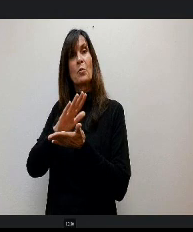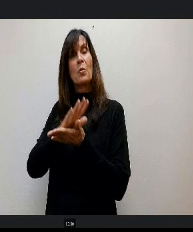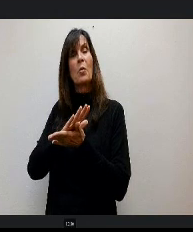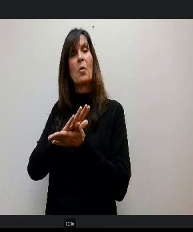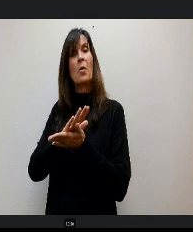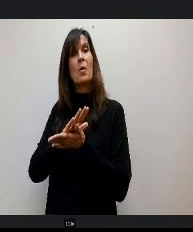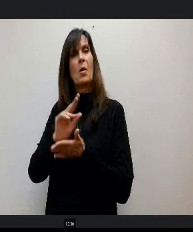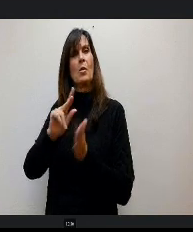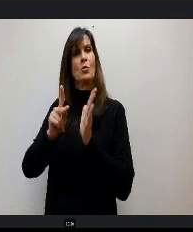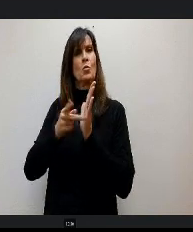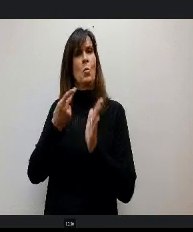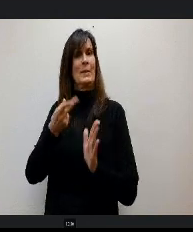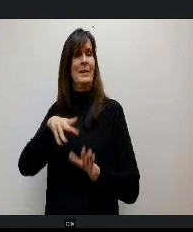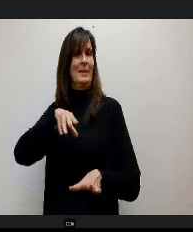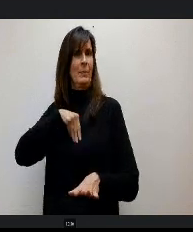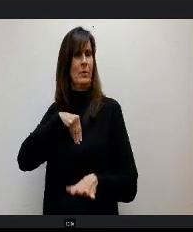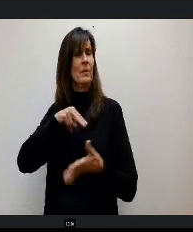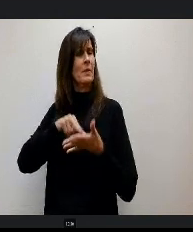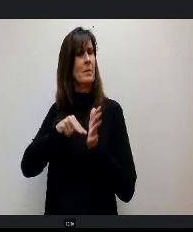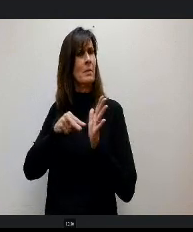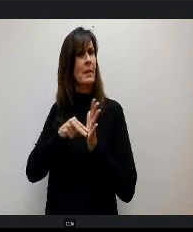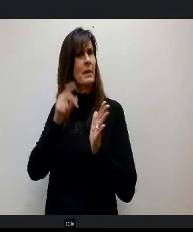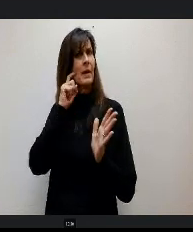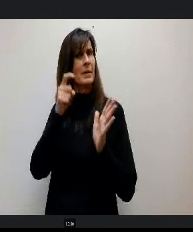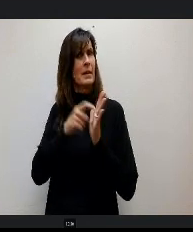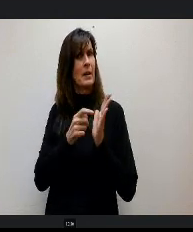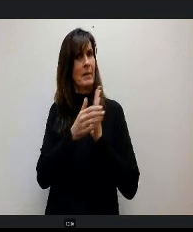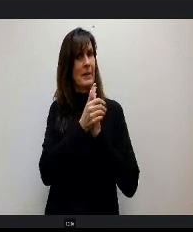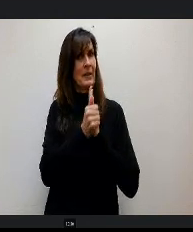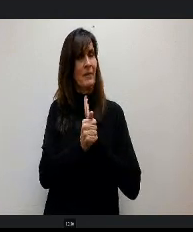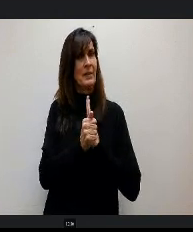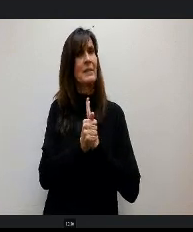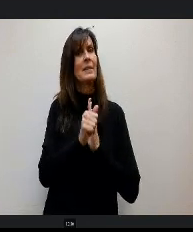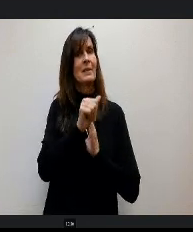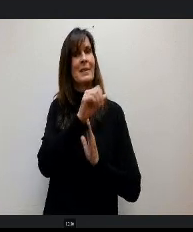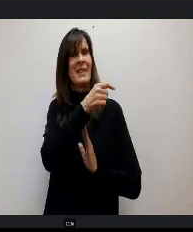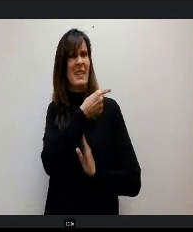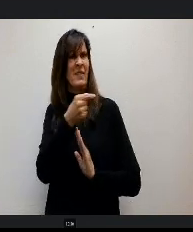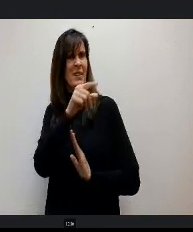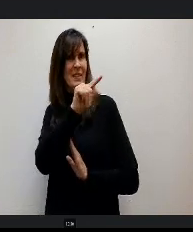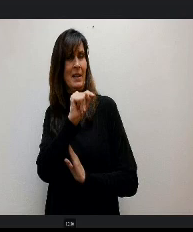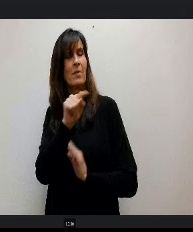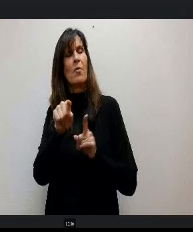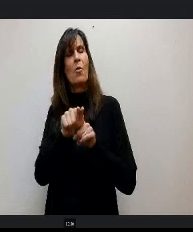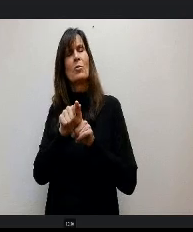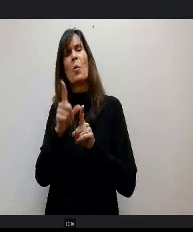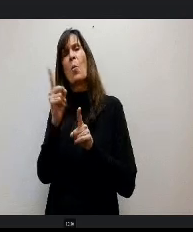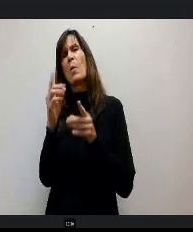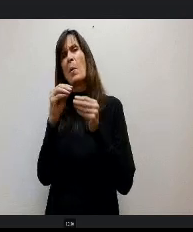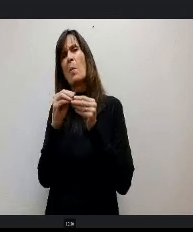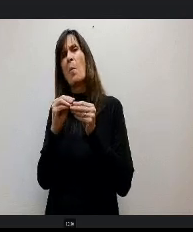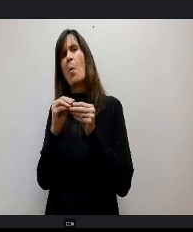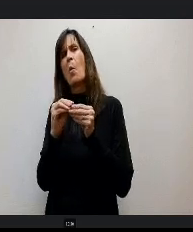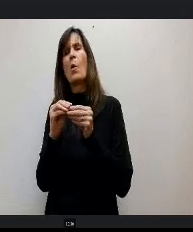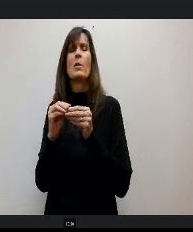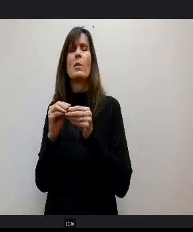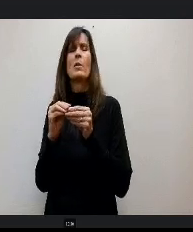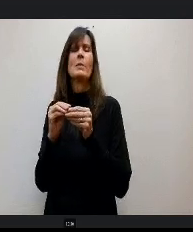twice exceptional, meaning they are identified, gifted and talented and also have one or more learning disabilities such as dyslexia Aspen